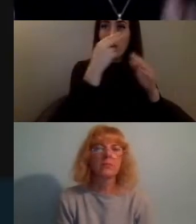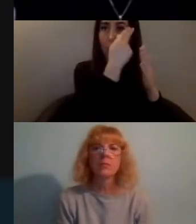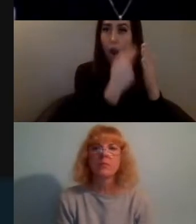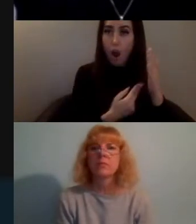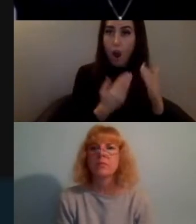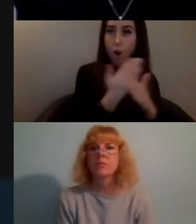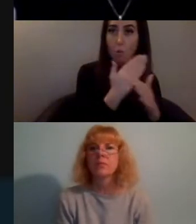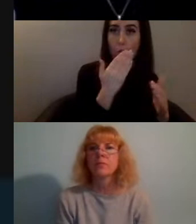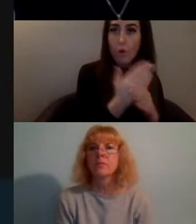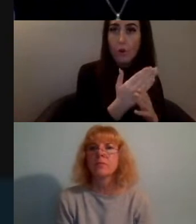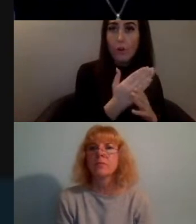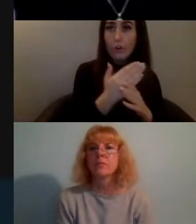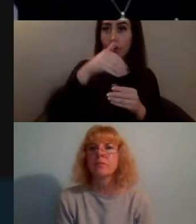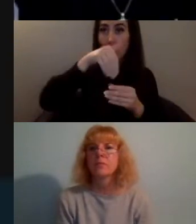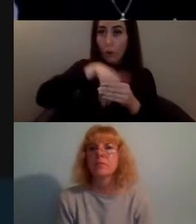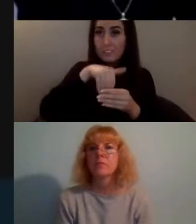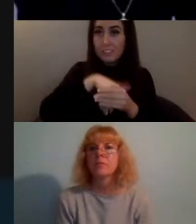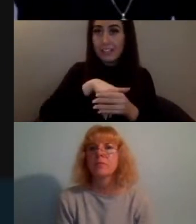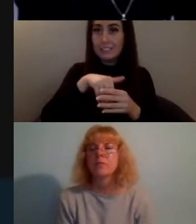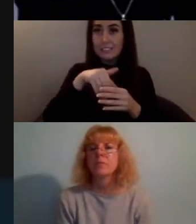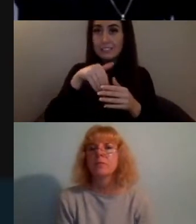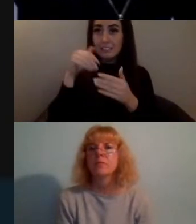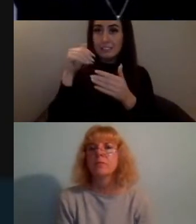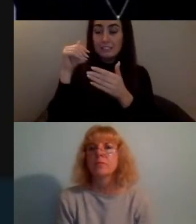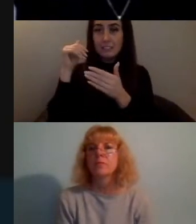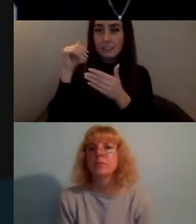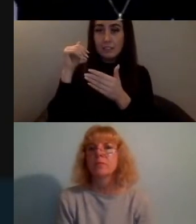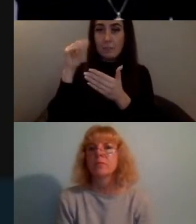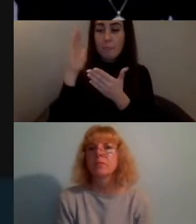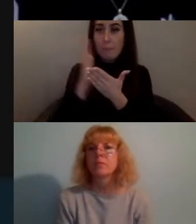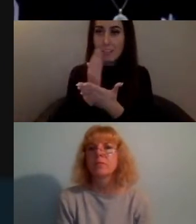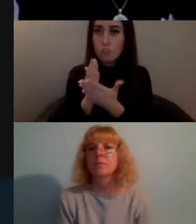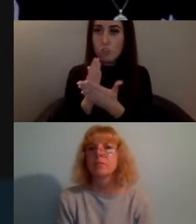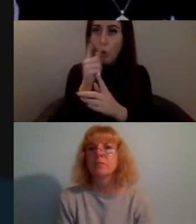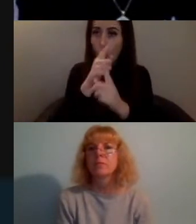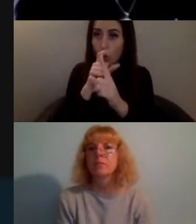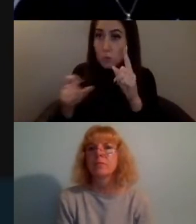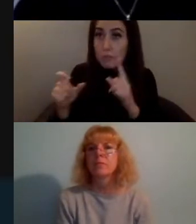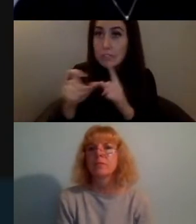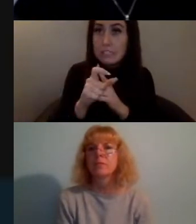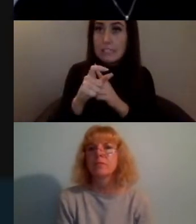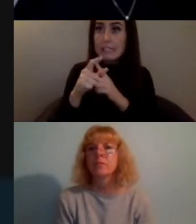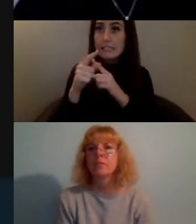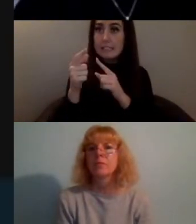content to motivate communities to kind of take action and we'll be bringing artists that are